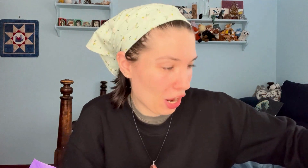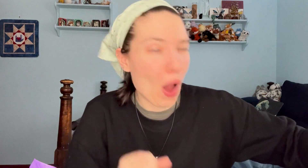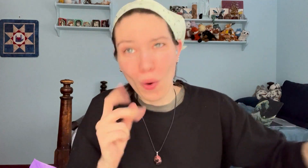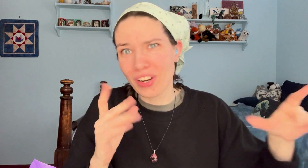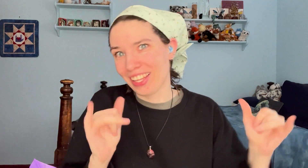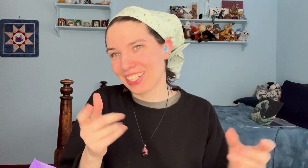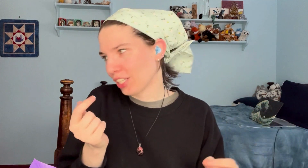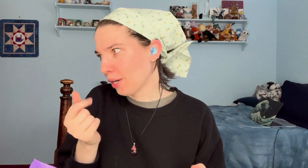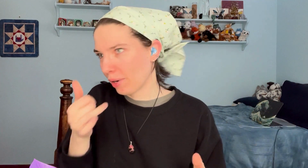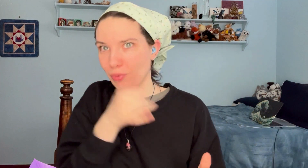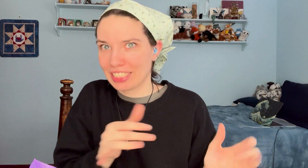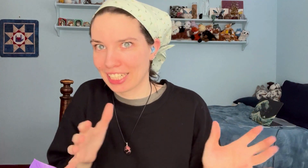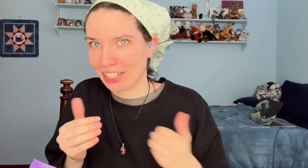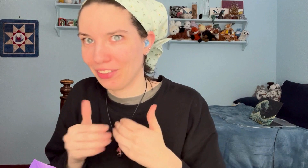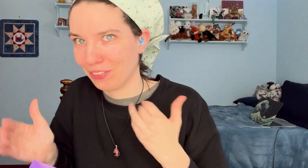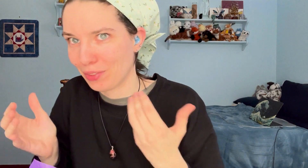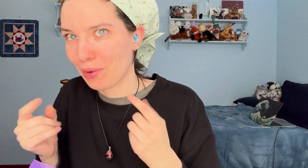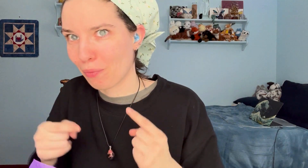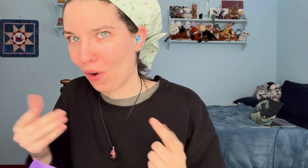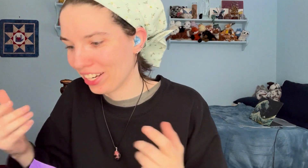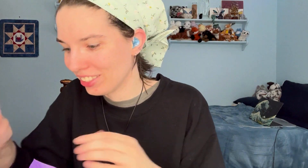Okay, that's a bit ridiculous at this point